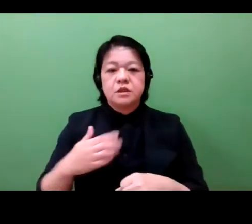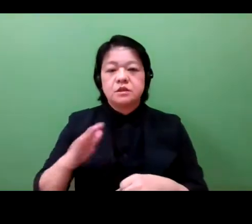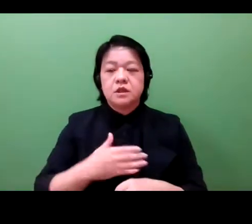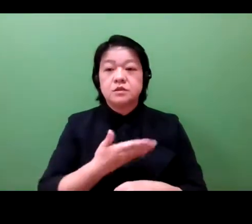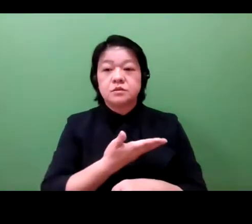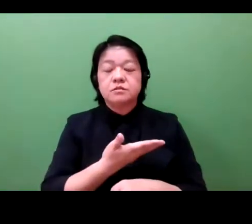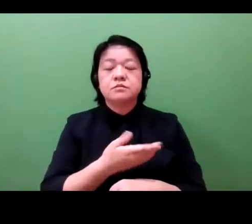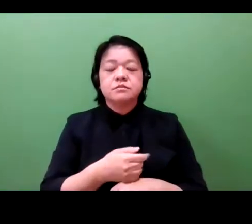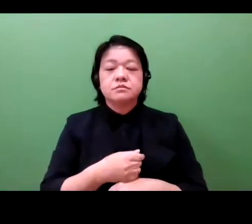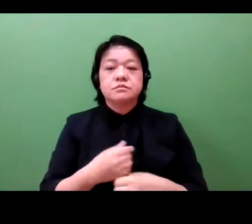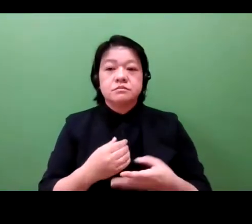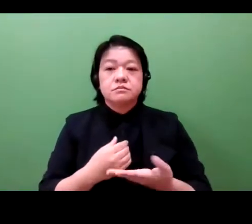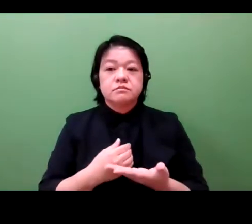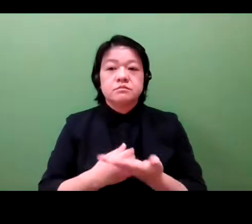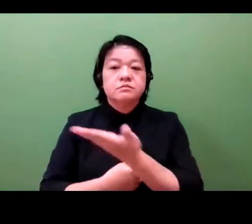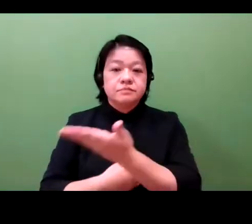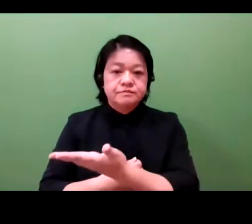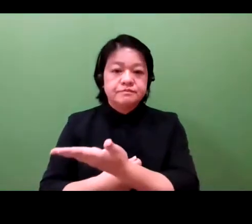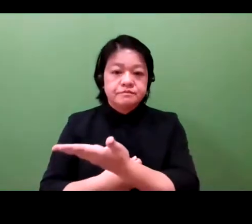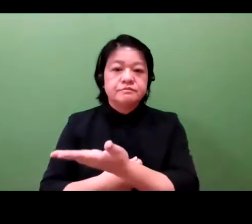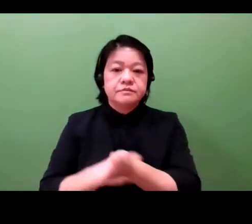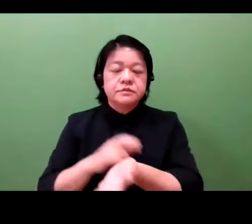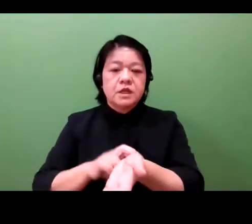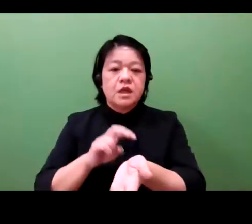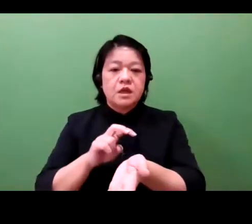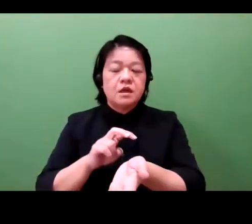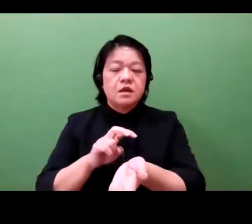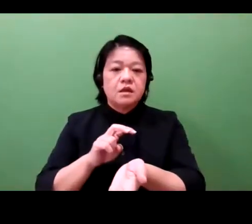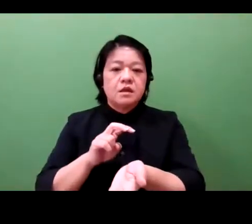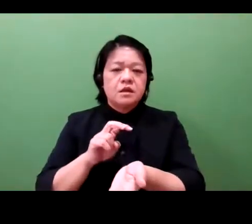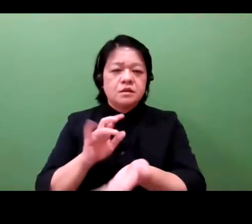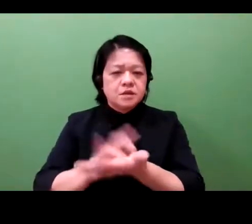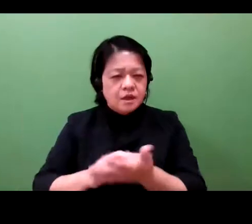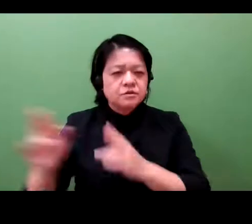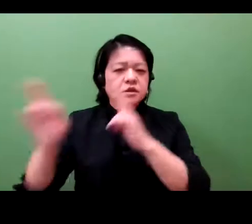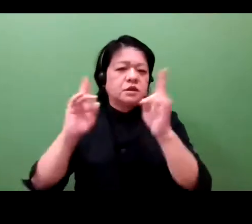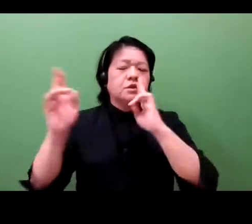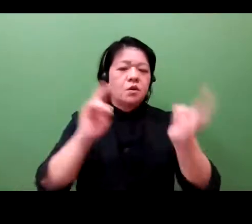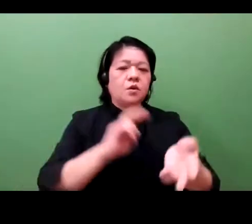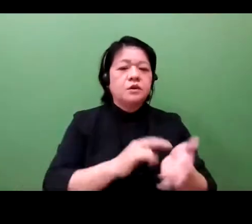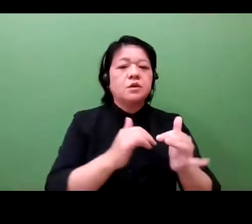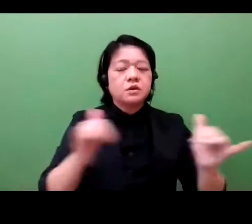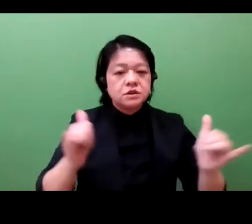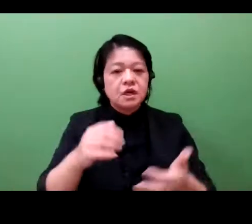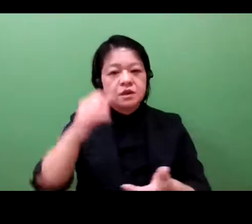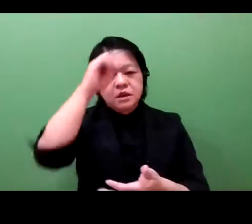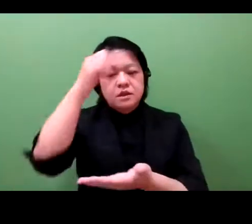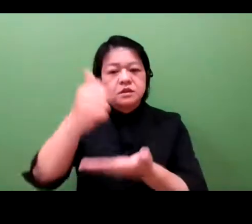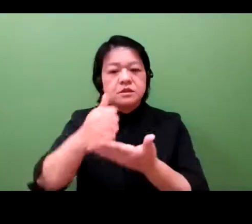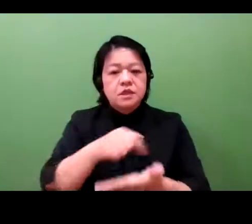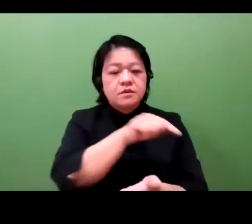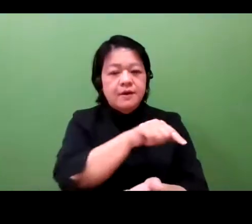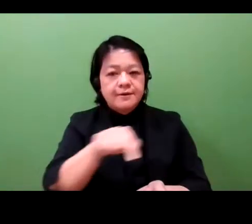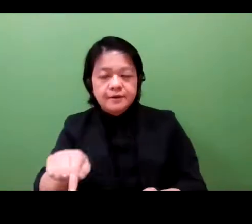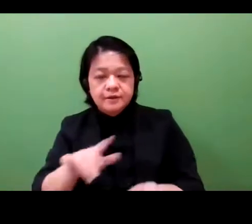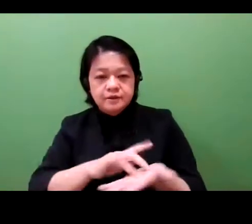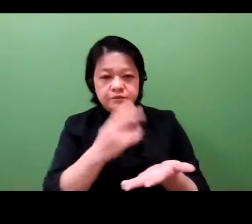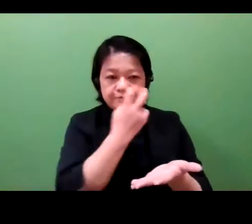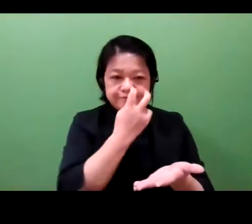The MediFrame is the information provider about drug and treatment to pharmaceutical companies,